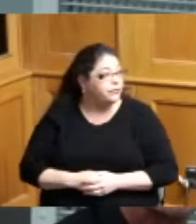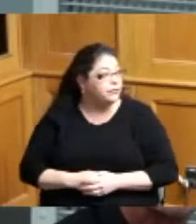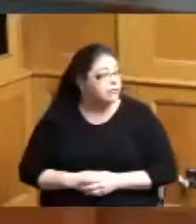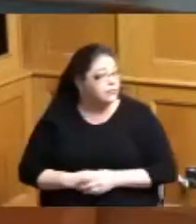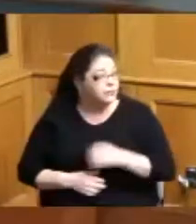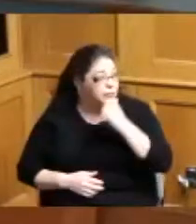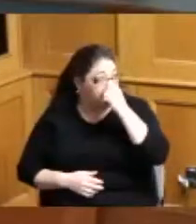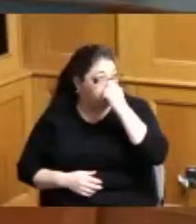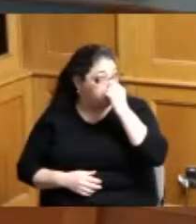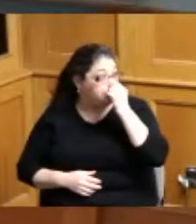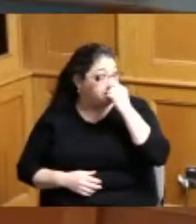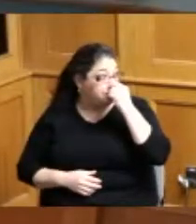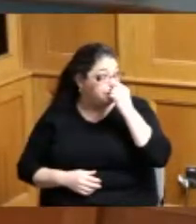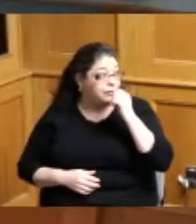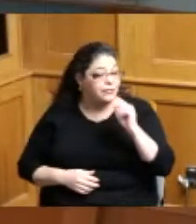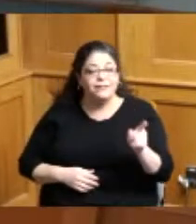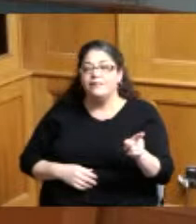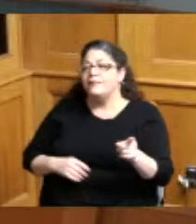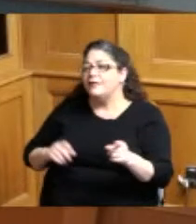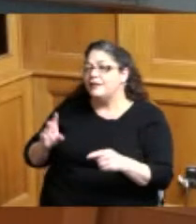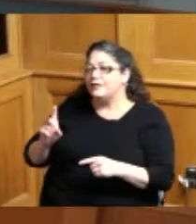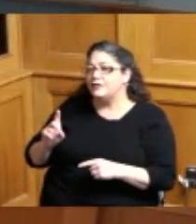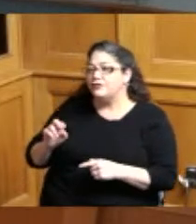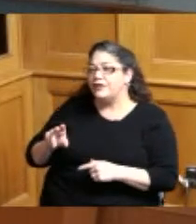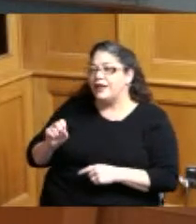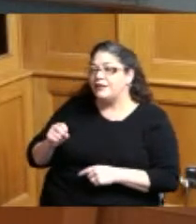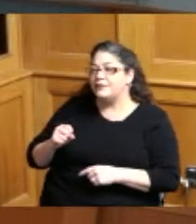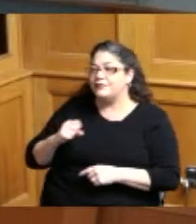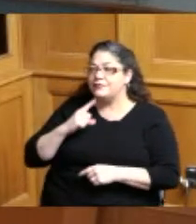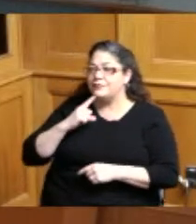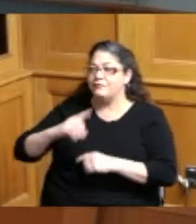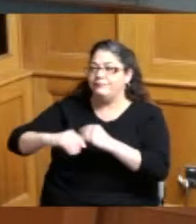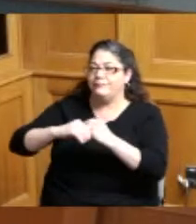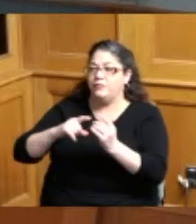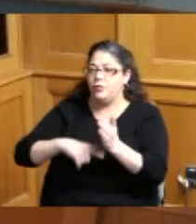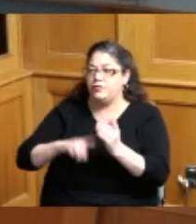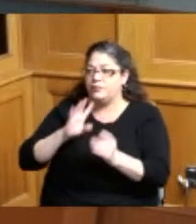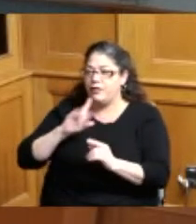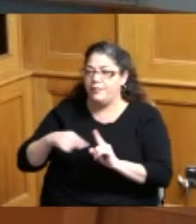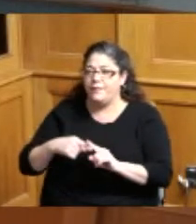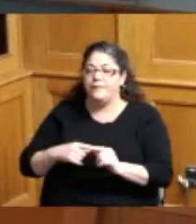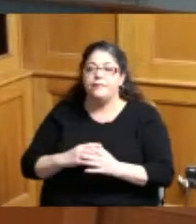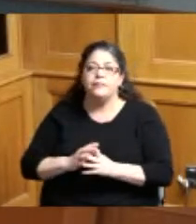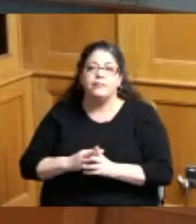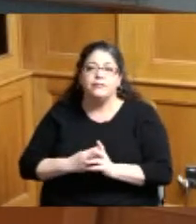yeah may I just to build off of what where you're coming from so we we've all heard the same thing